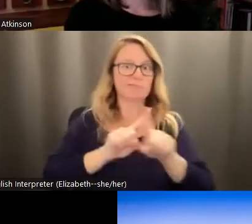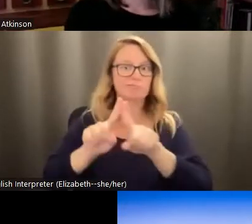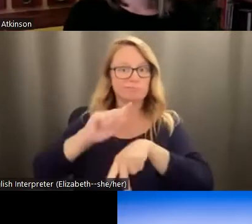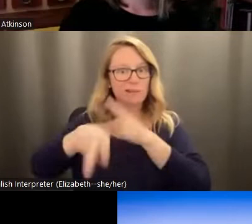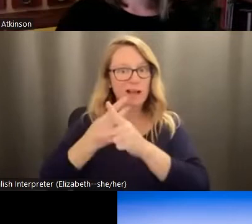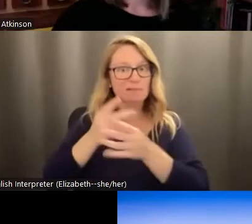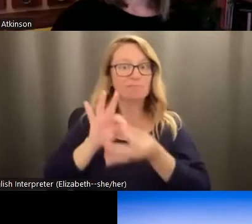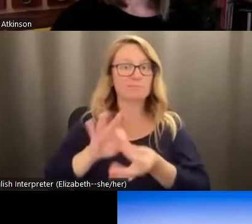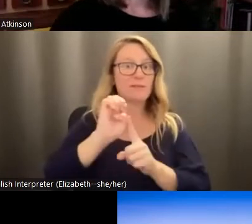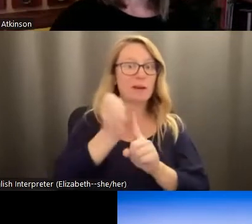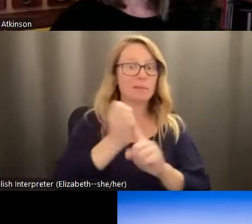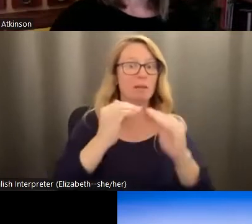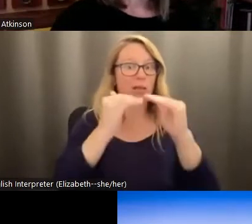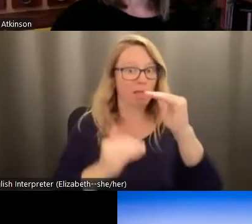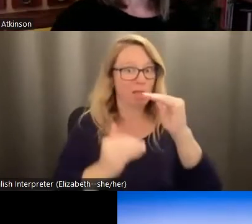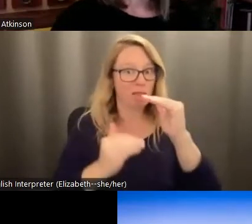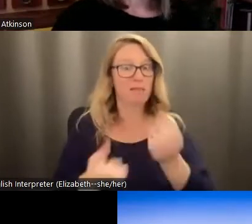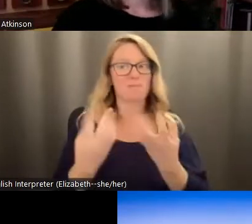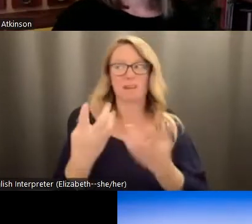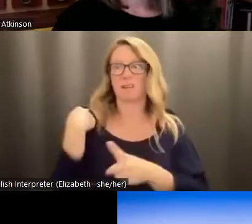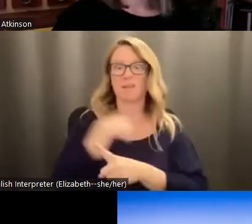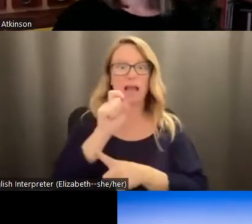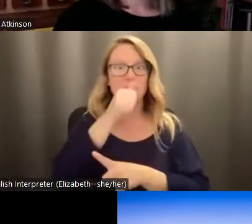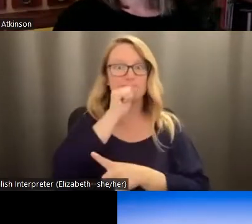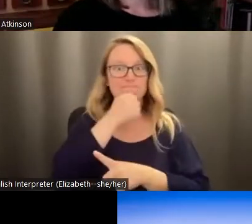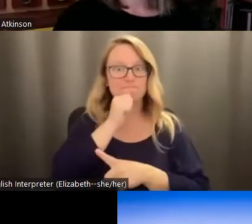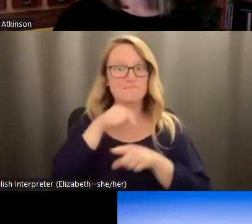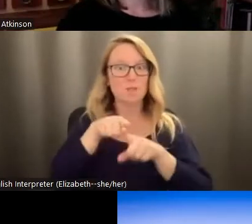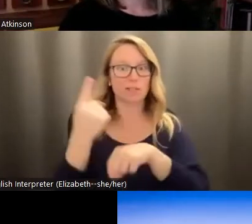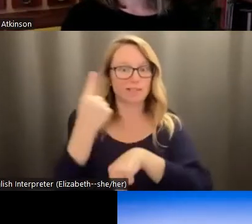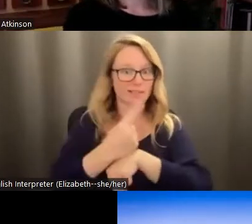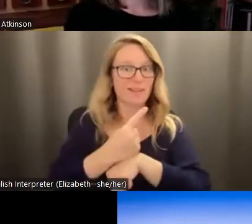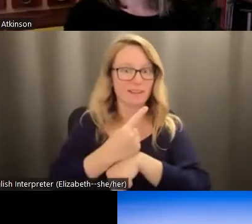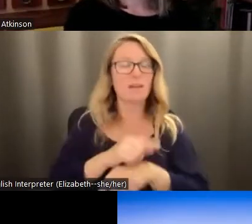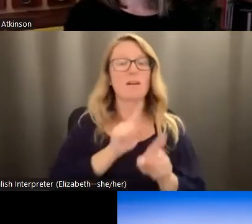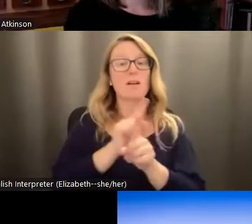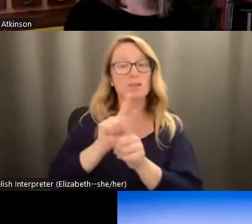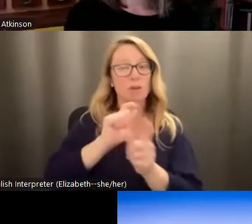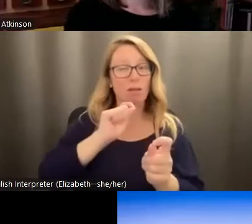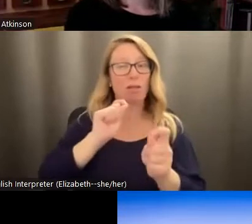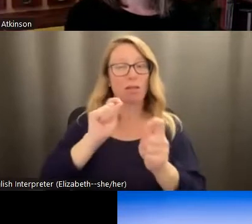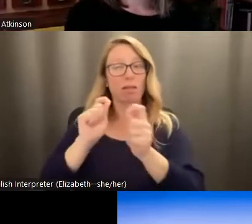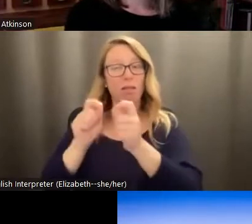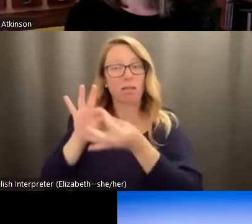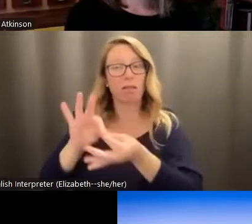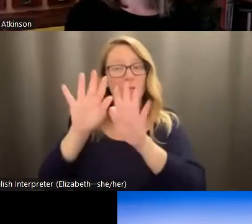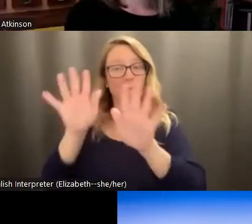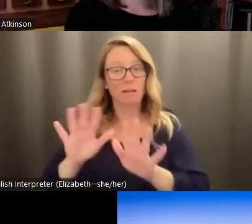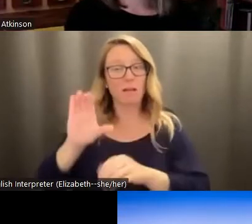injustices that many of us have to endure over the course of our day, but also the changes in our climate. And, you know, as we